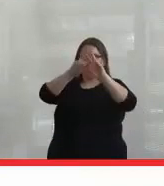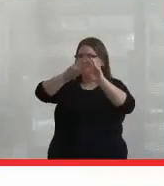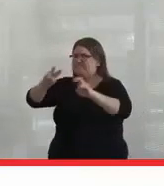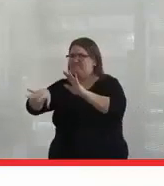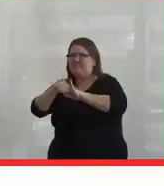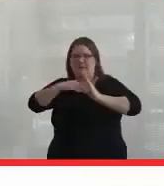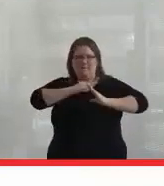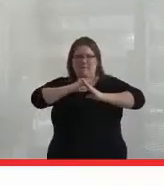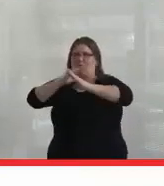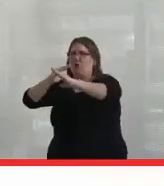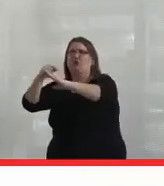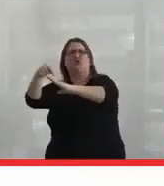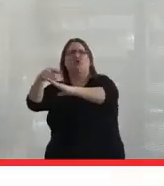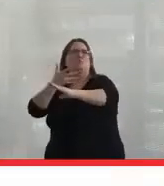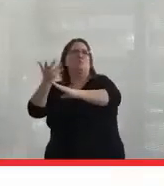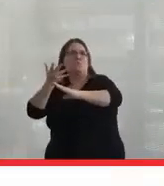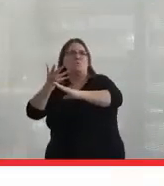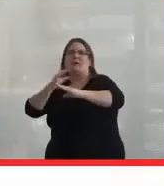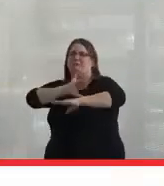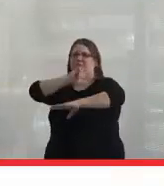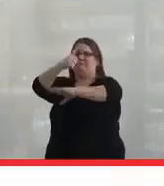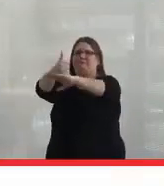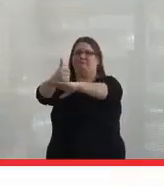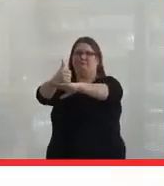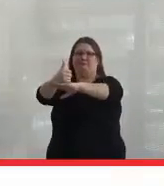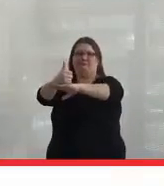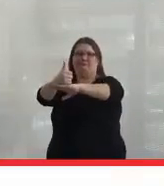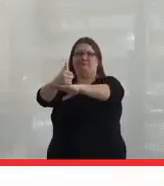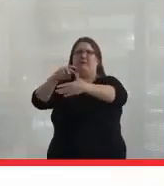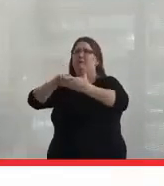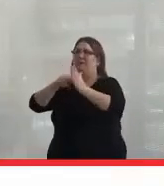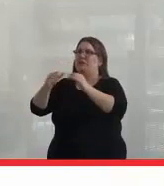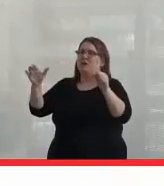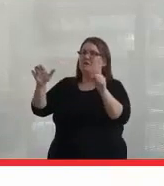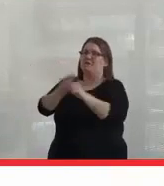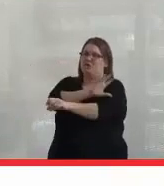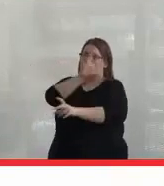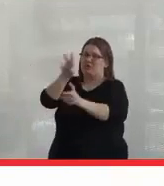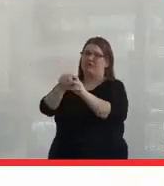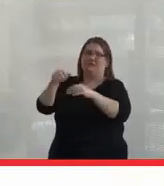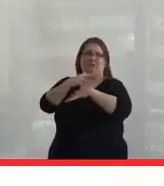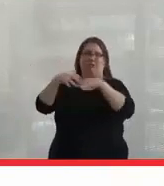What barriers are there that exist that prevent the full participation of Indigenous